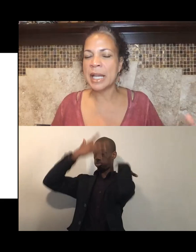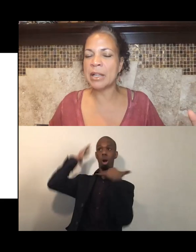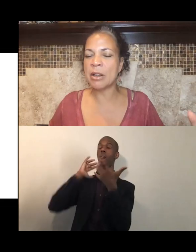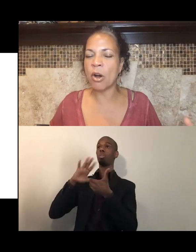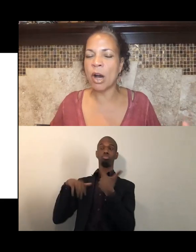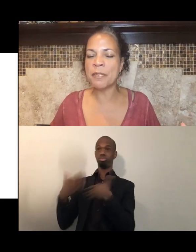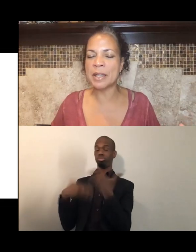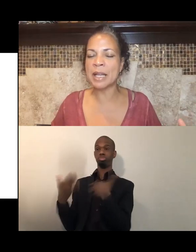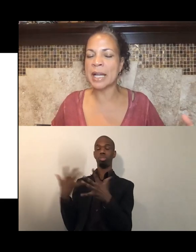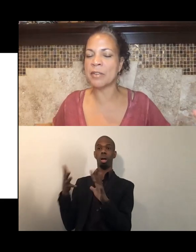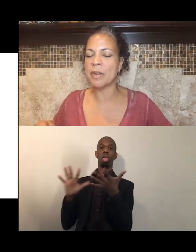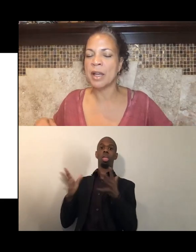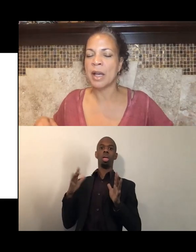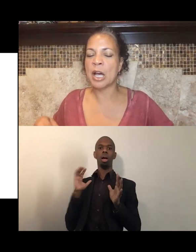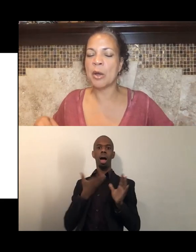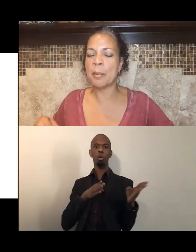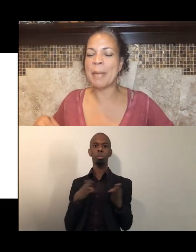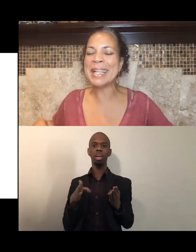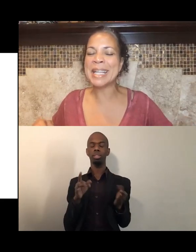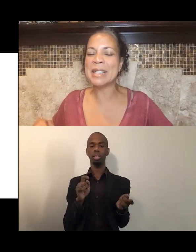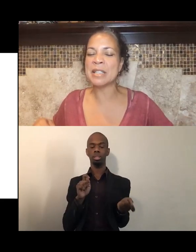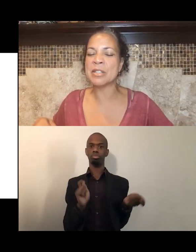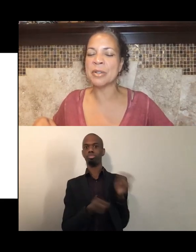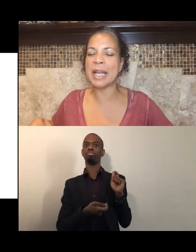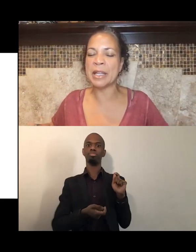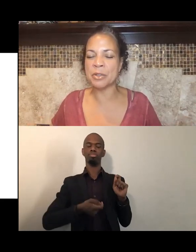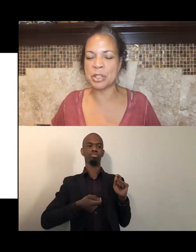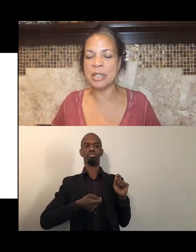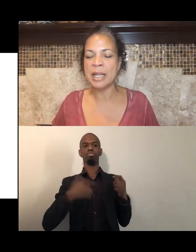It often kind of mandates a certain energy.